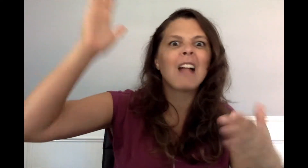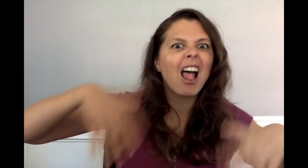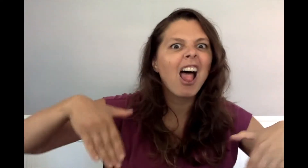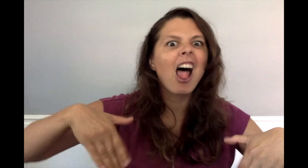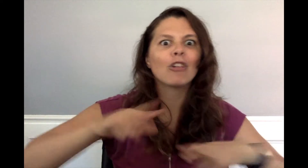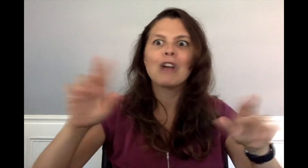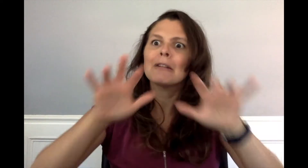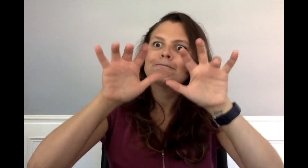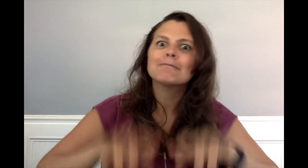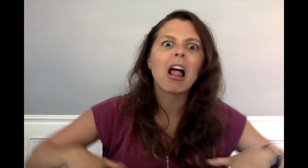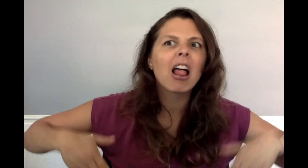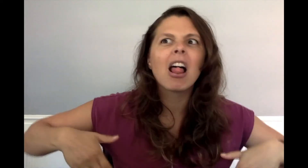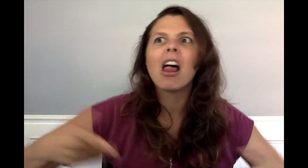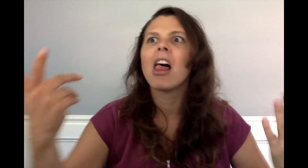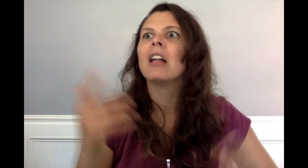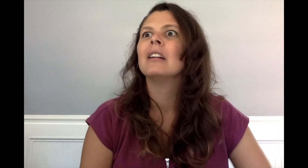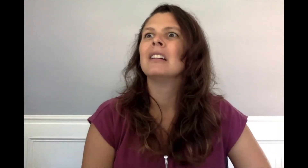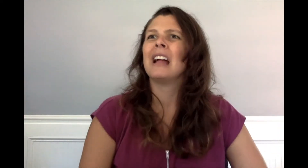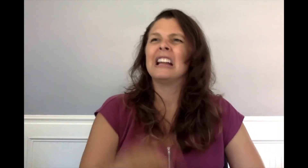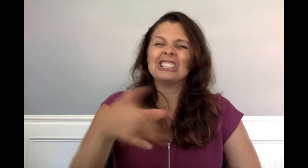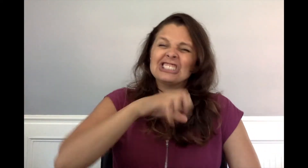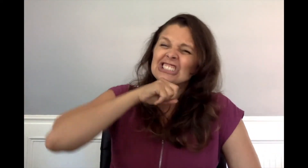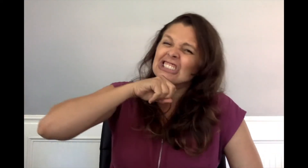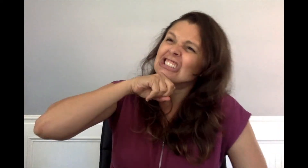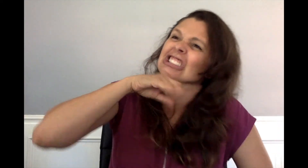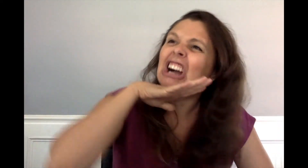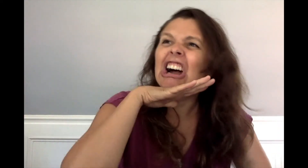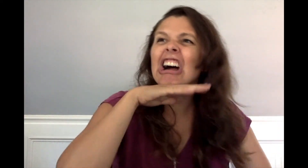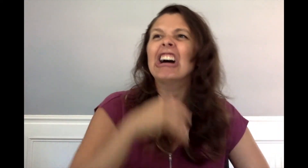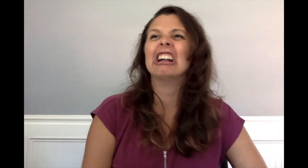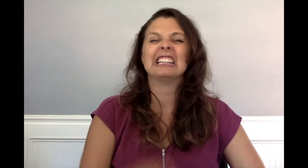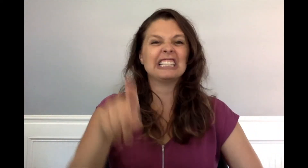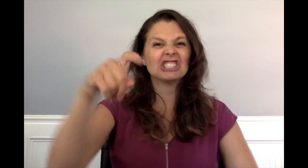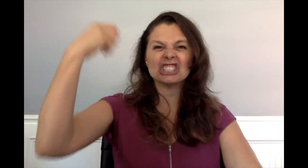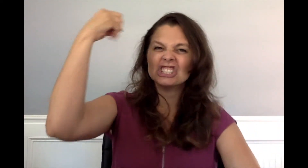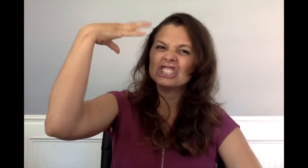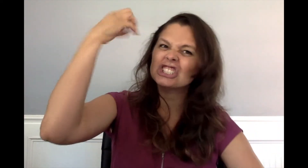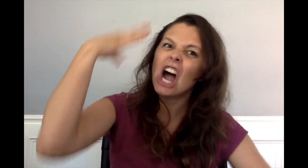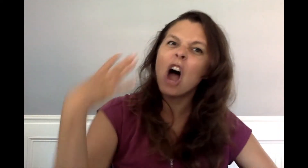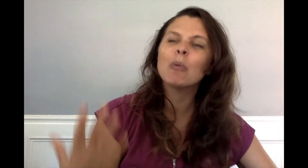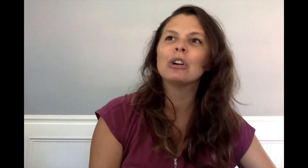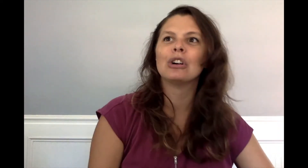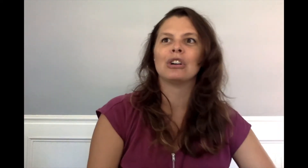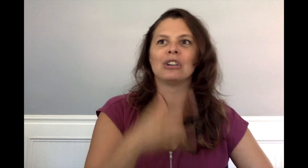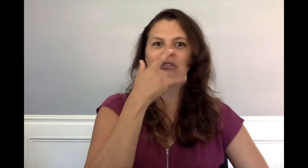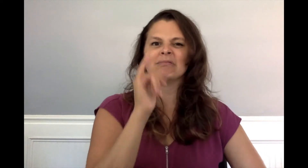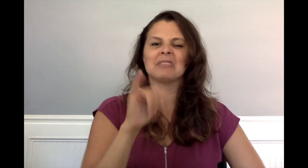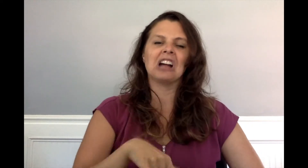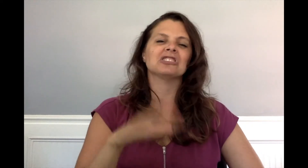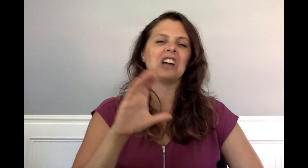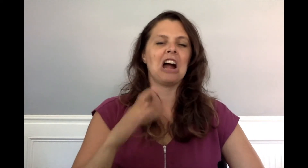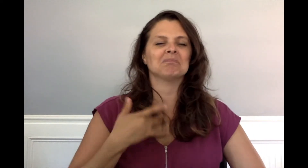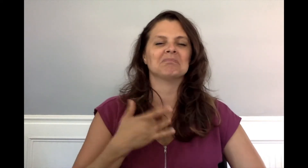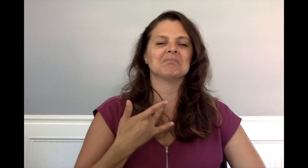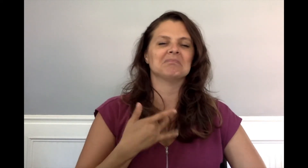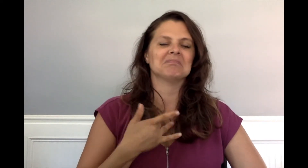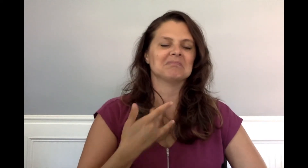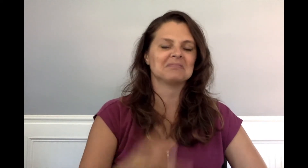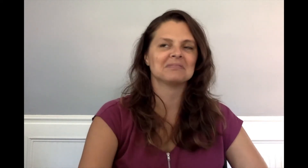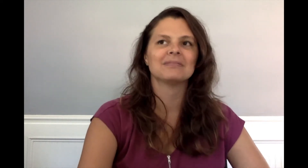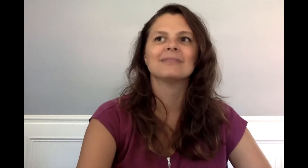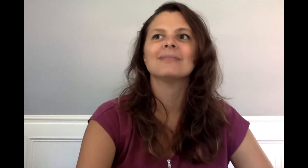"your speech and you are filthy and you need a shower!" And so on.